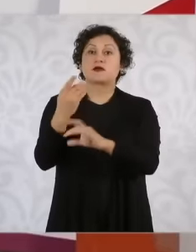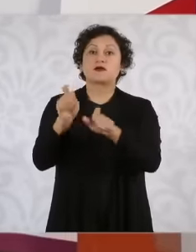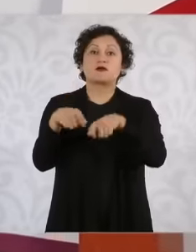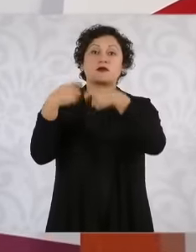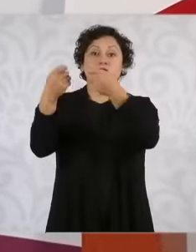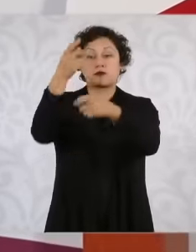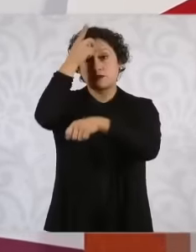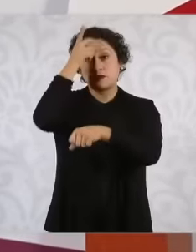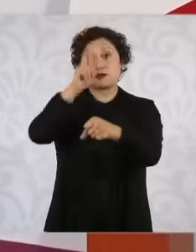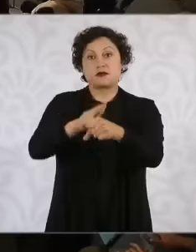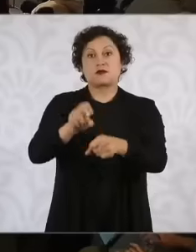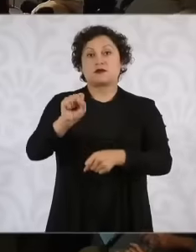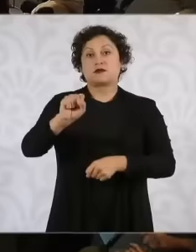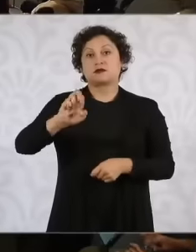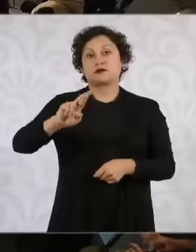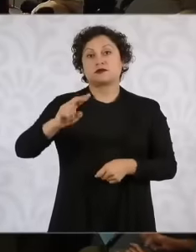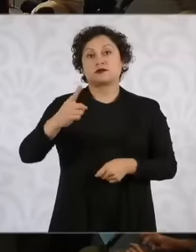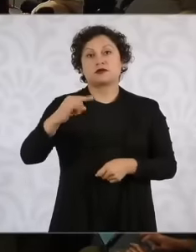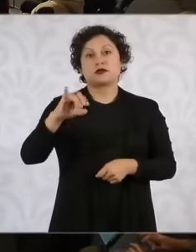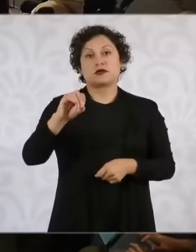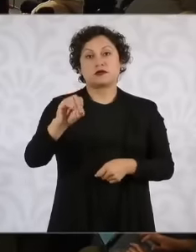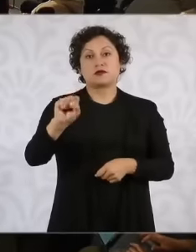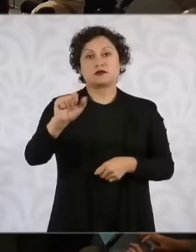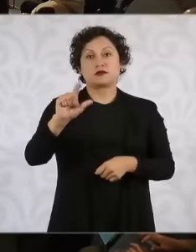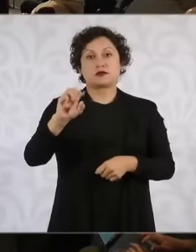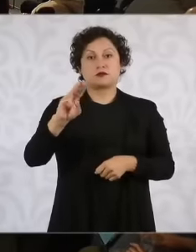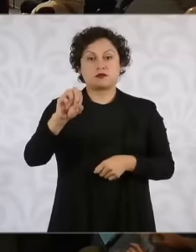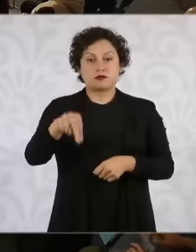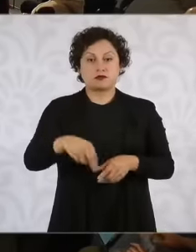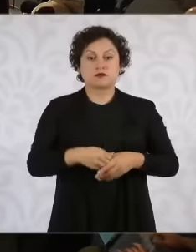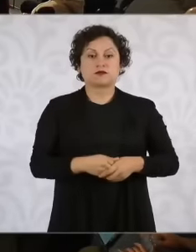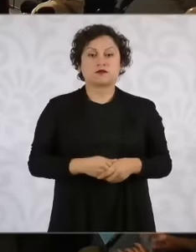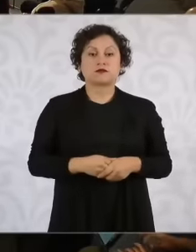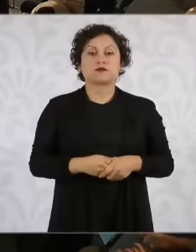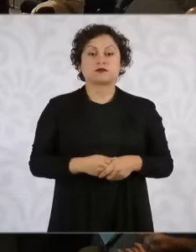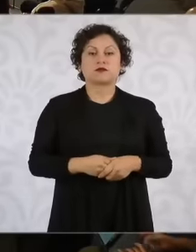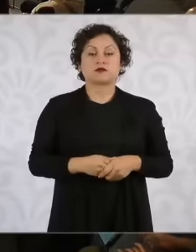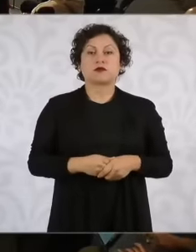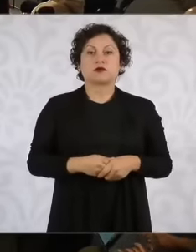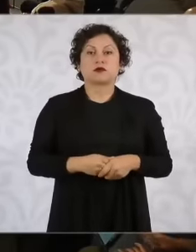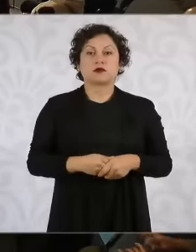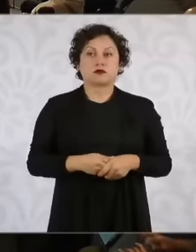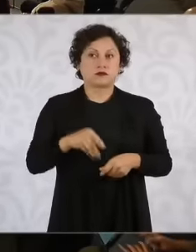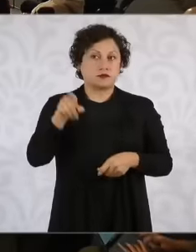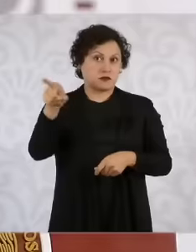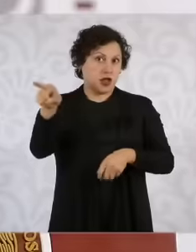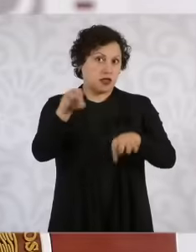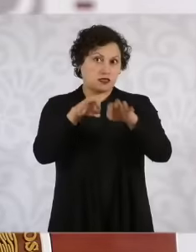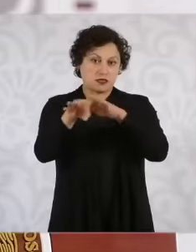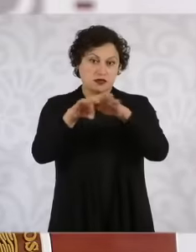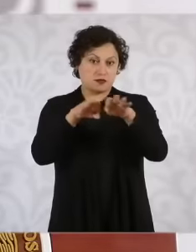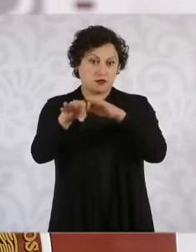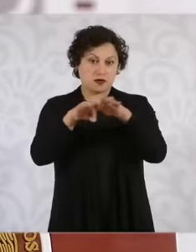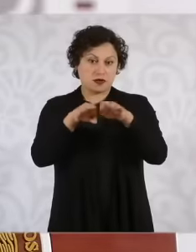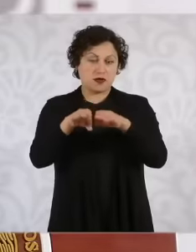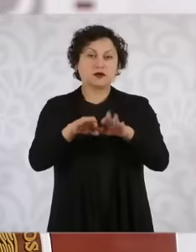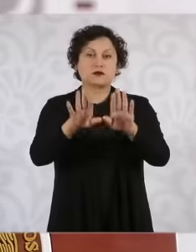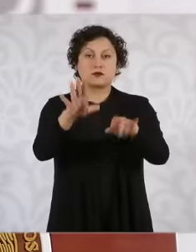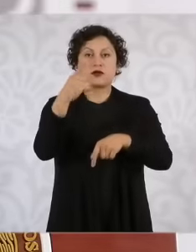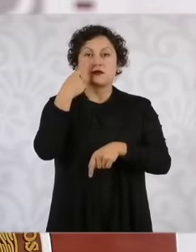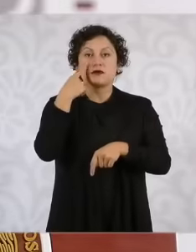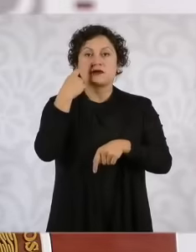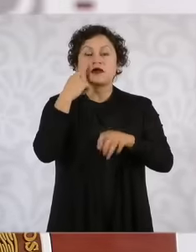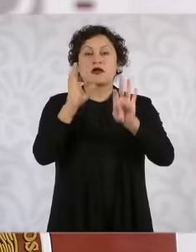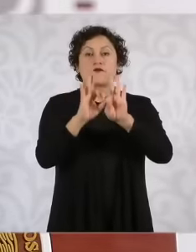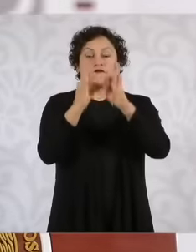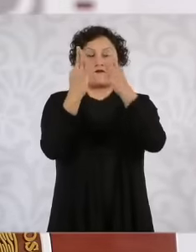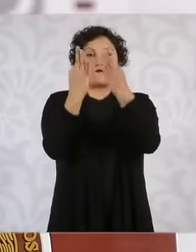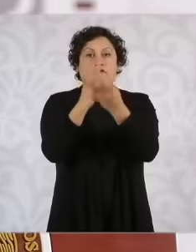position and he is working on a comprehensive strategy that President